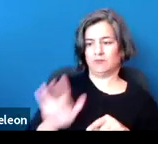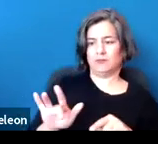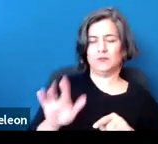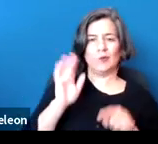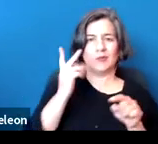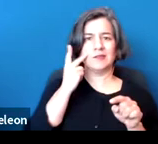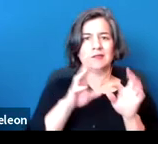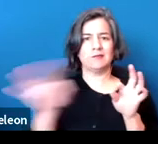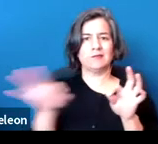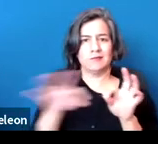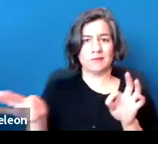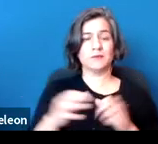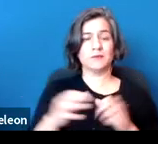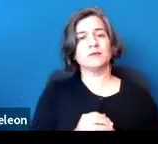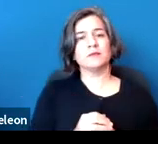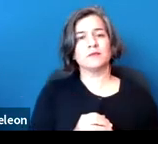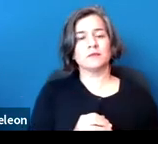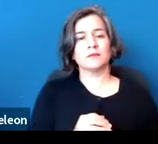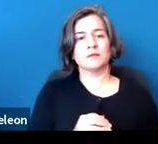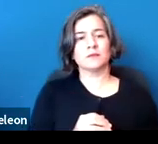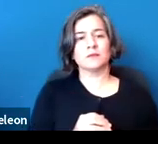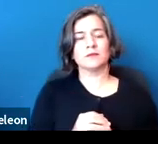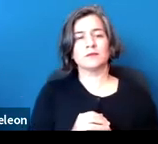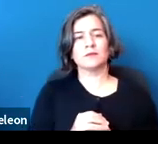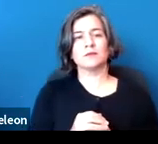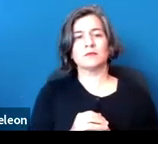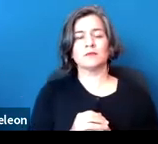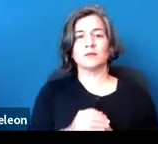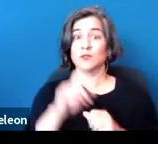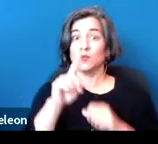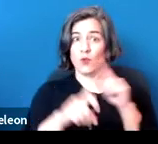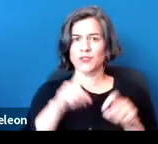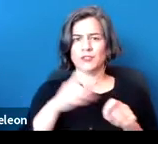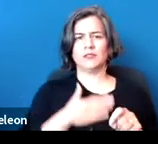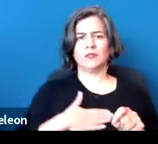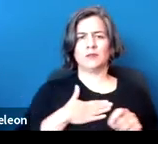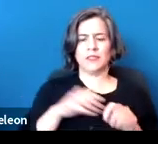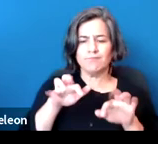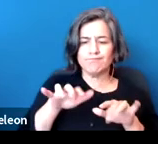We are asking you to please put your questions in the chat or send them directly to me.